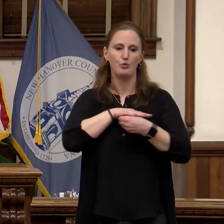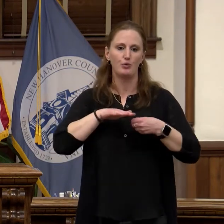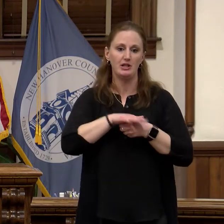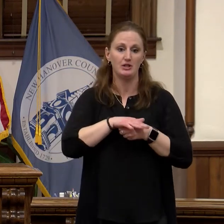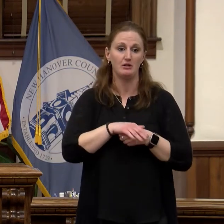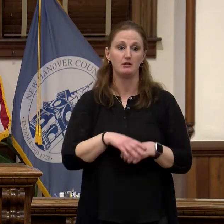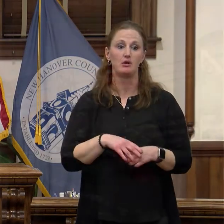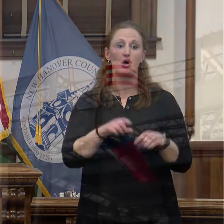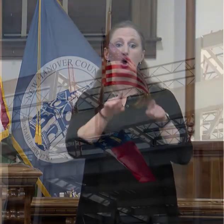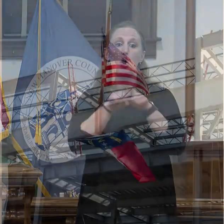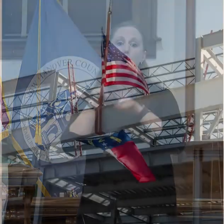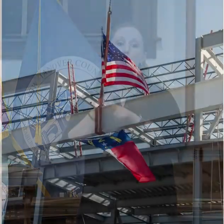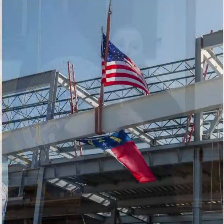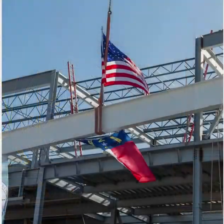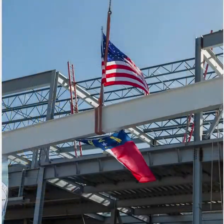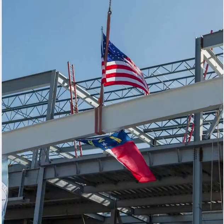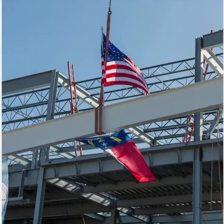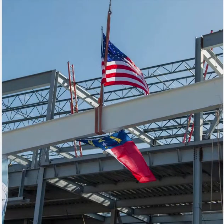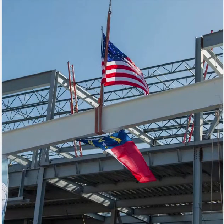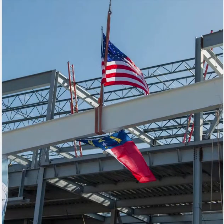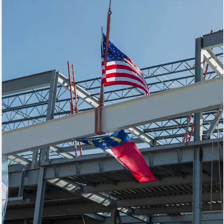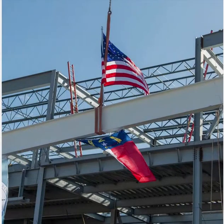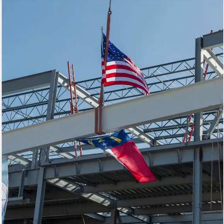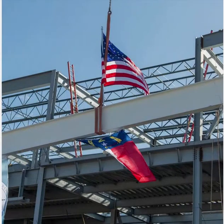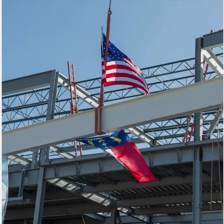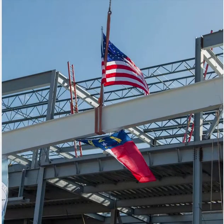also underway and will be complete by next February for the county's new